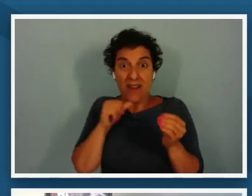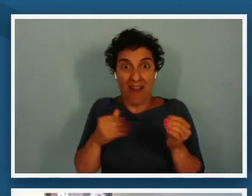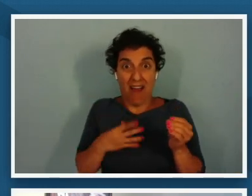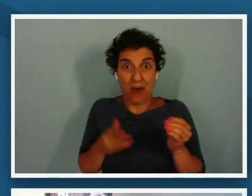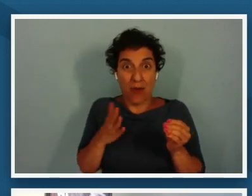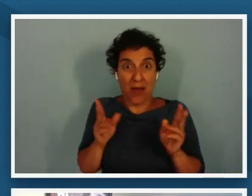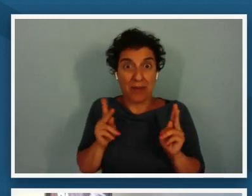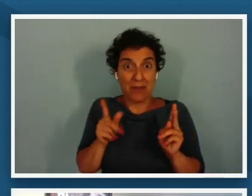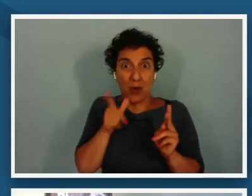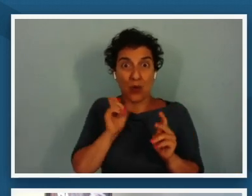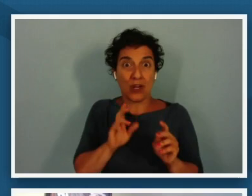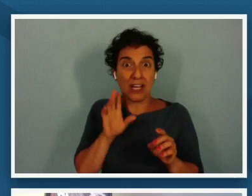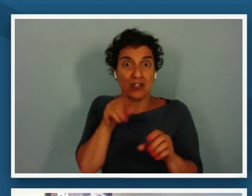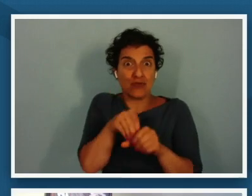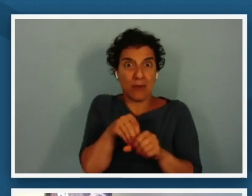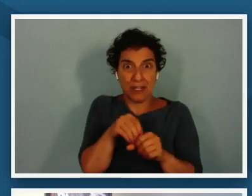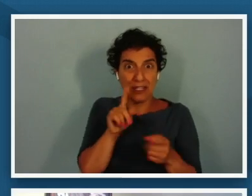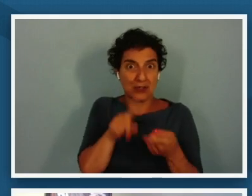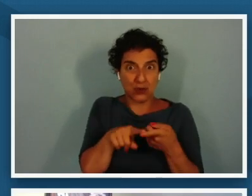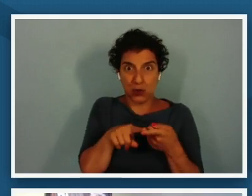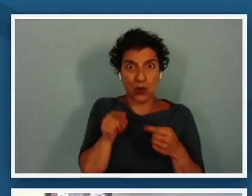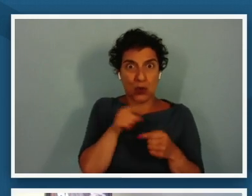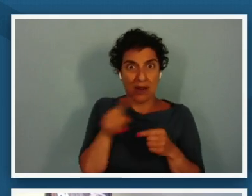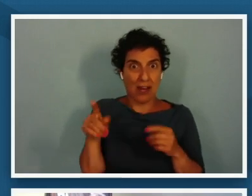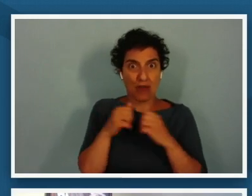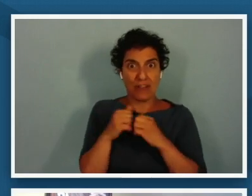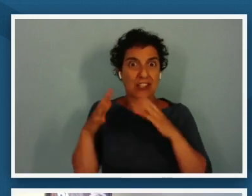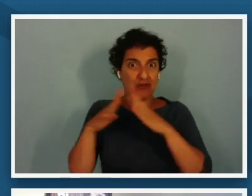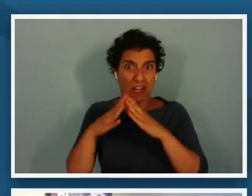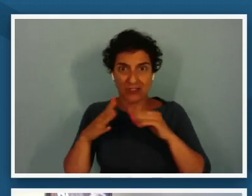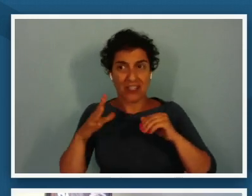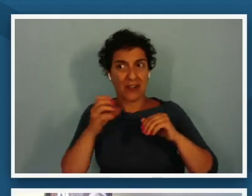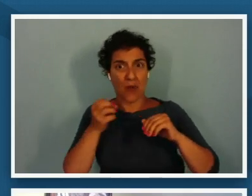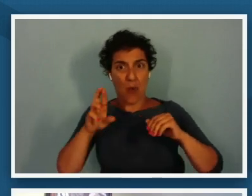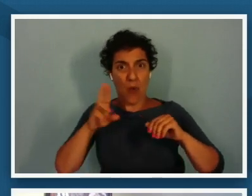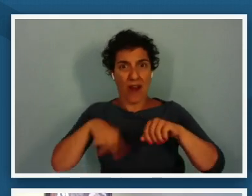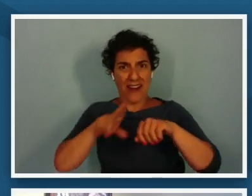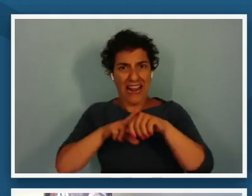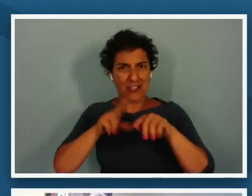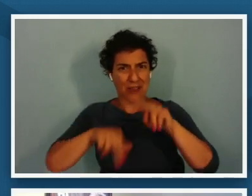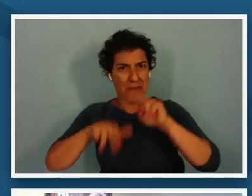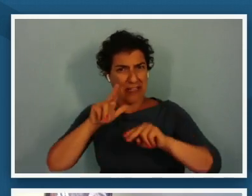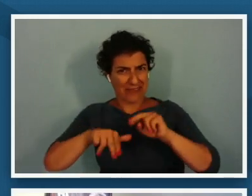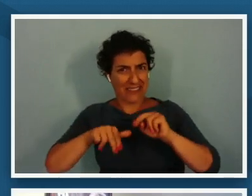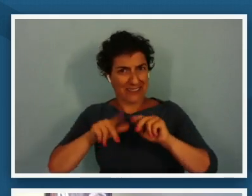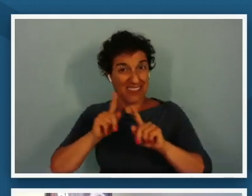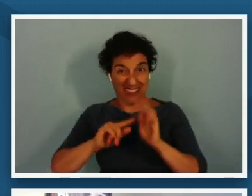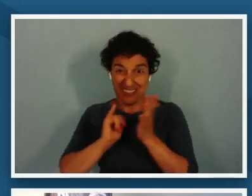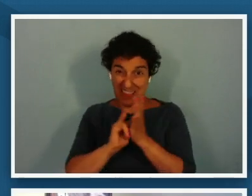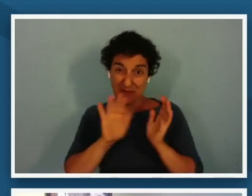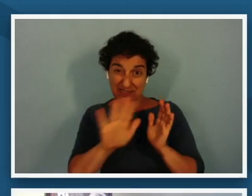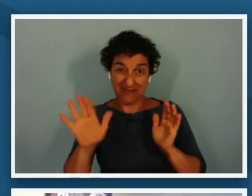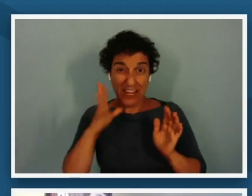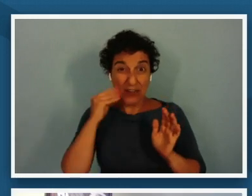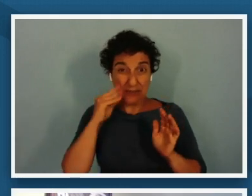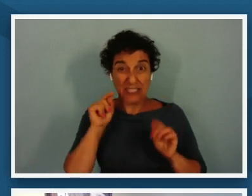reconstruction or nation building and that was that was their experience